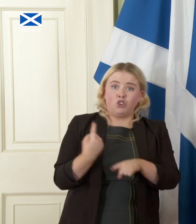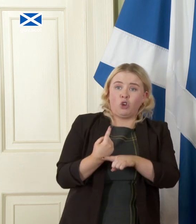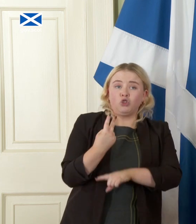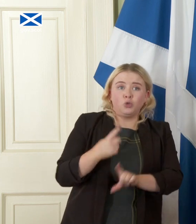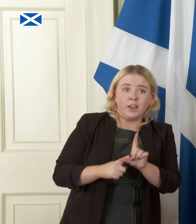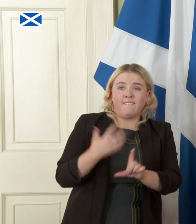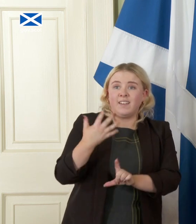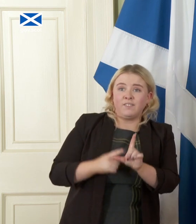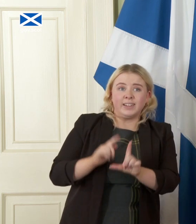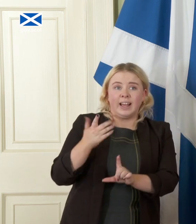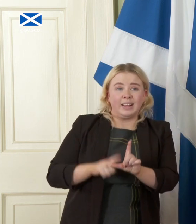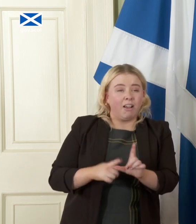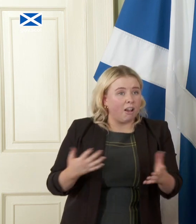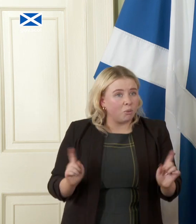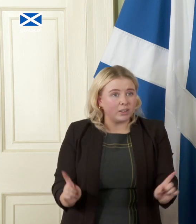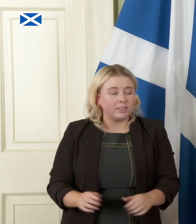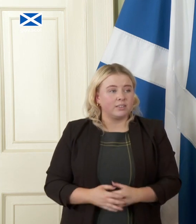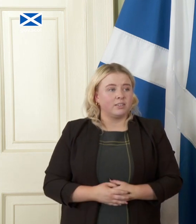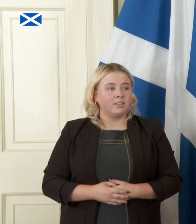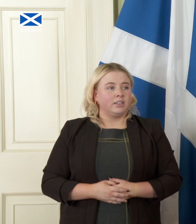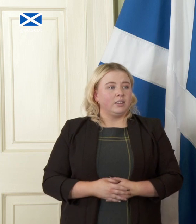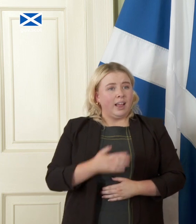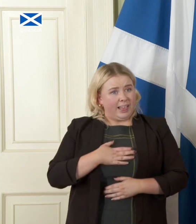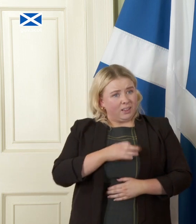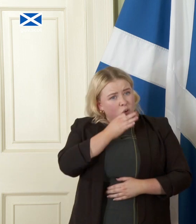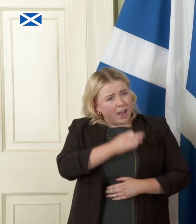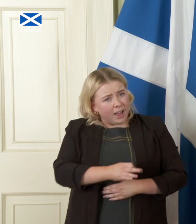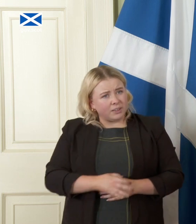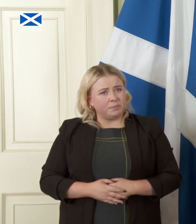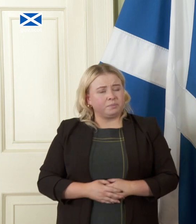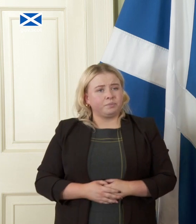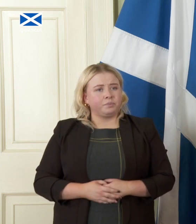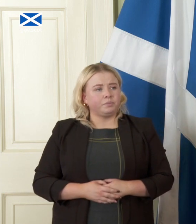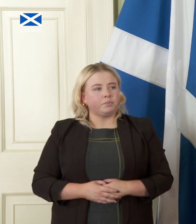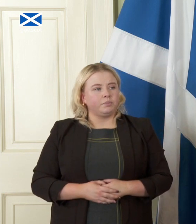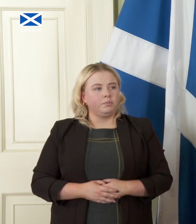ten years realistically also I just would like to ask you First Minister people will I mean the